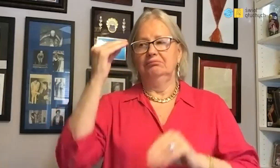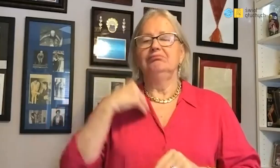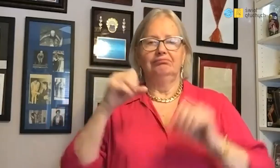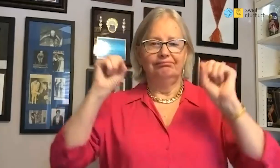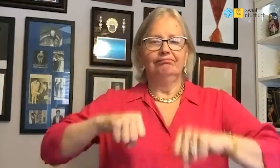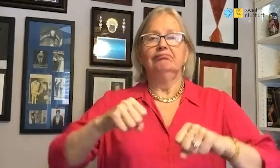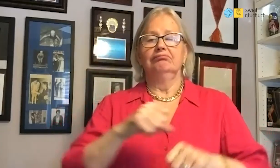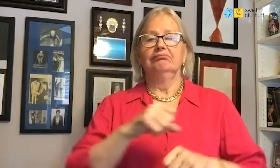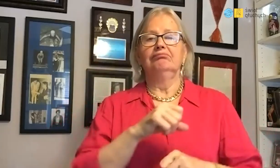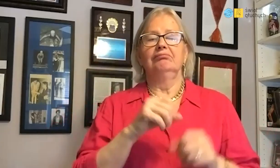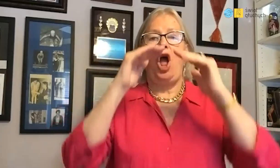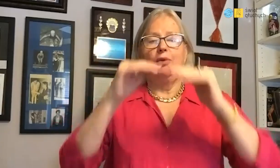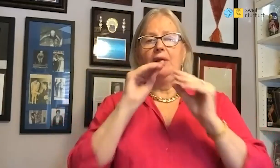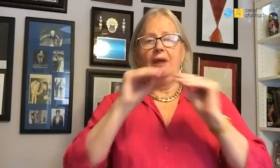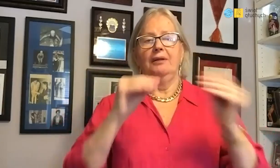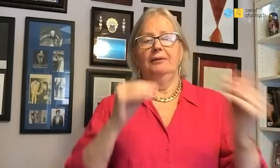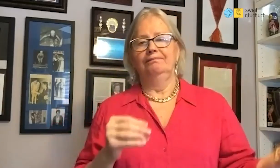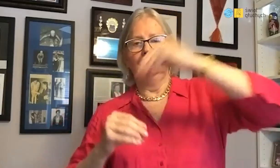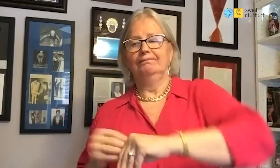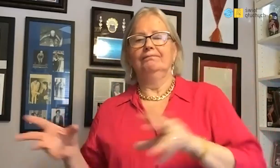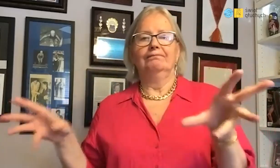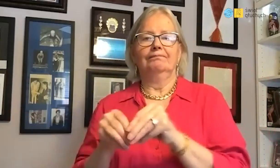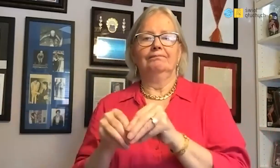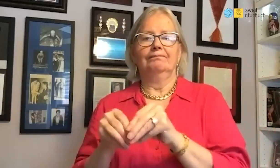Later previous trainer arrived at the camp.